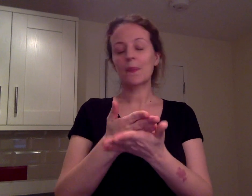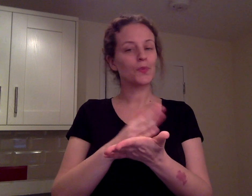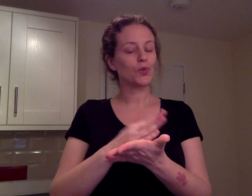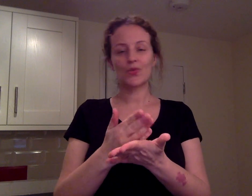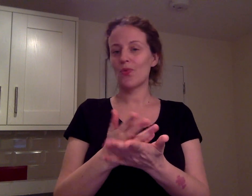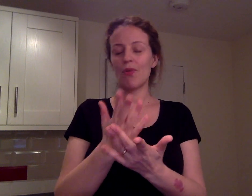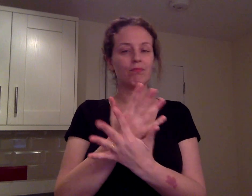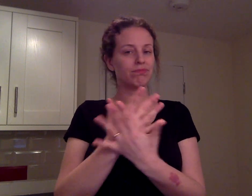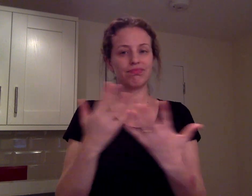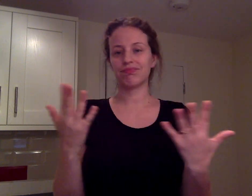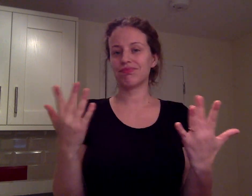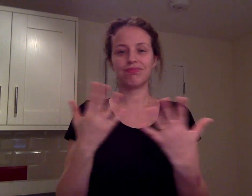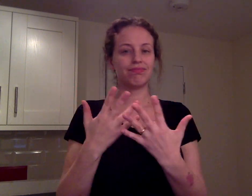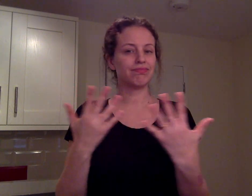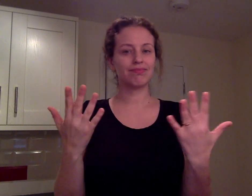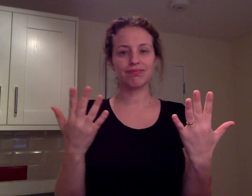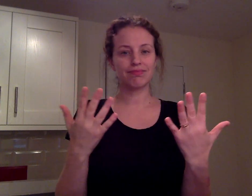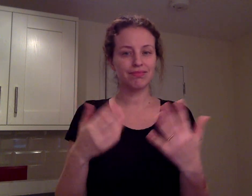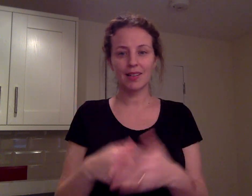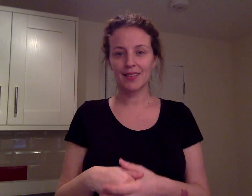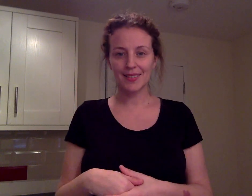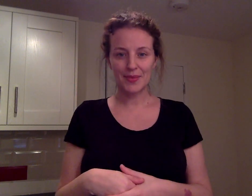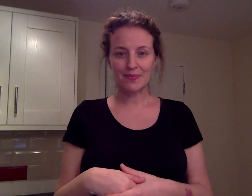Not sure many.